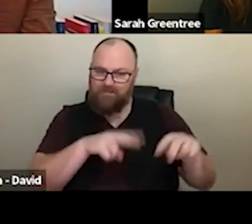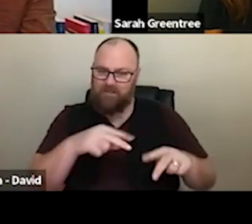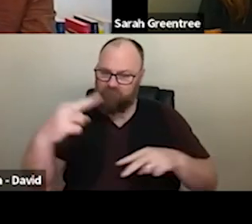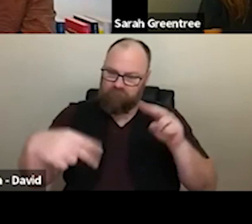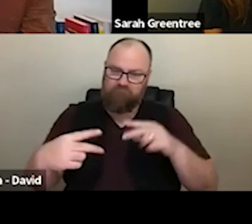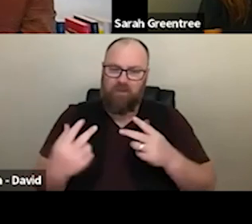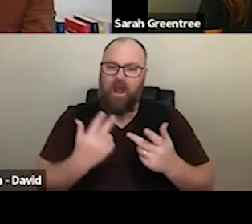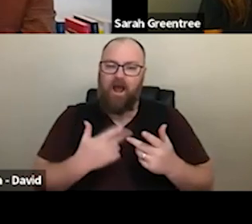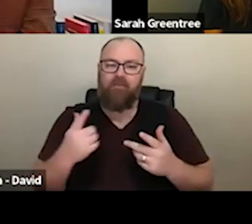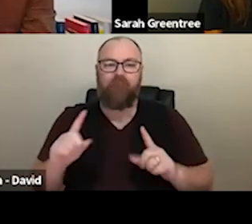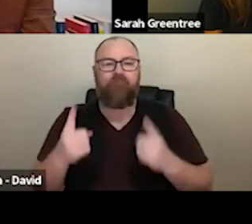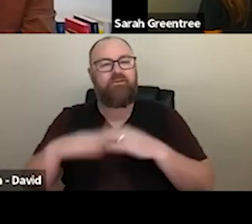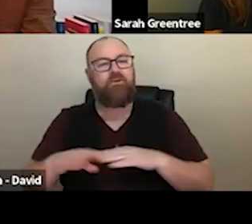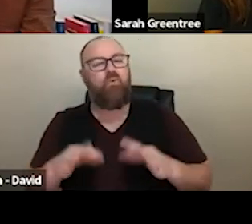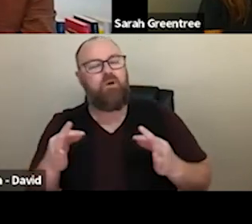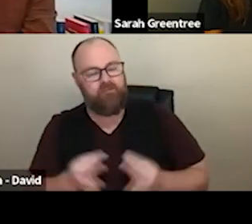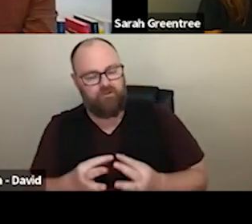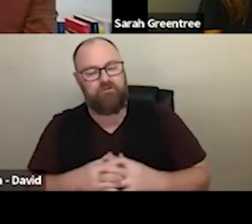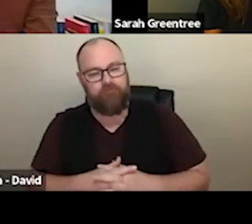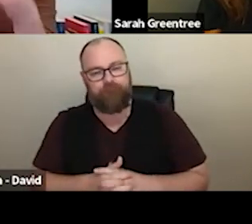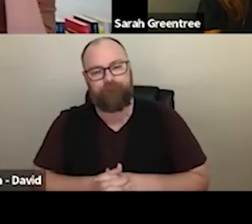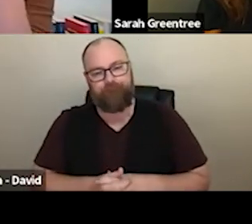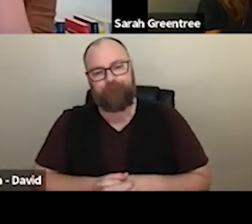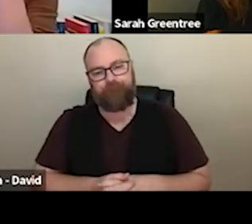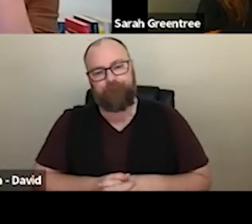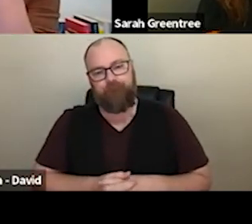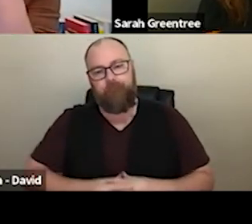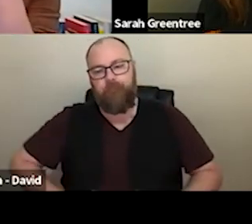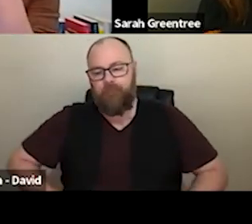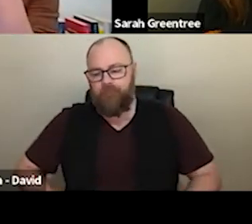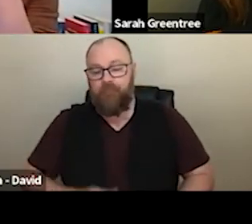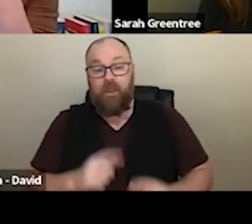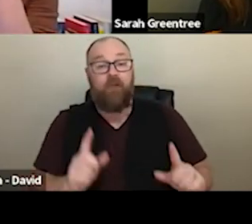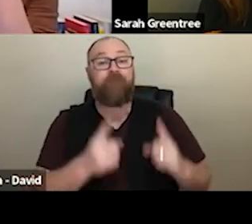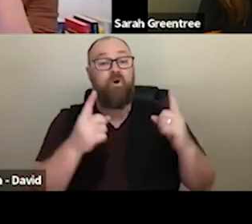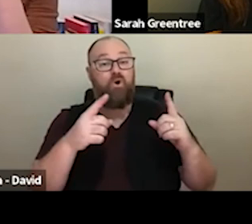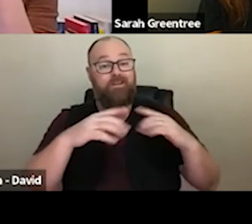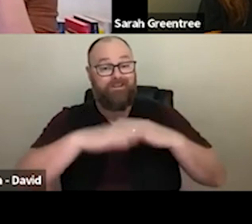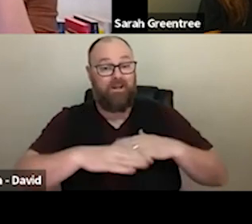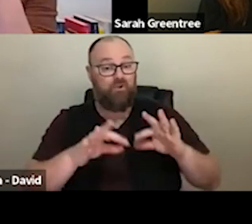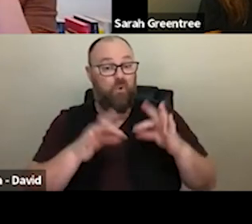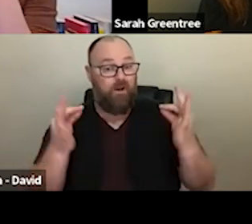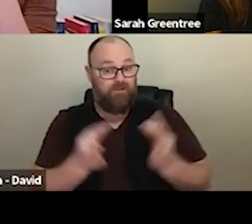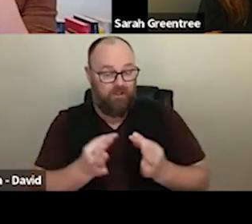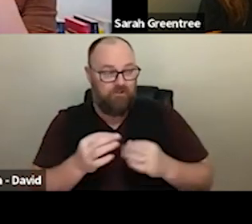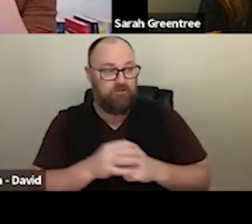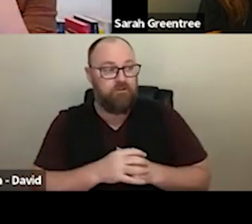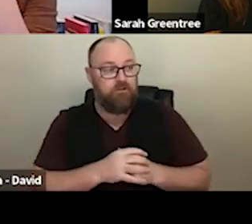first stations, organizations from the sector, first nations organizations, can also choose to apply to the other, to other arts practice. Areas.